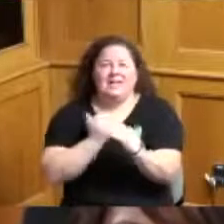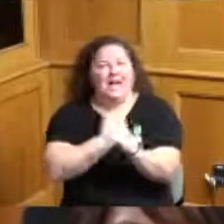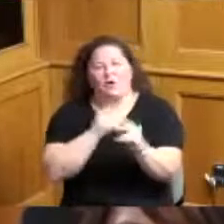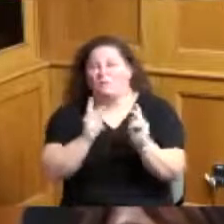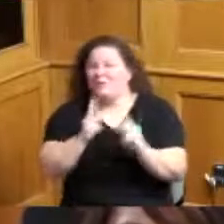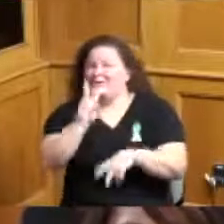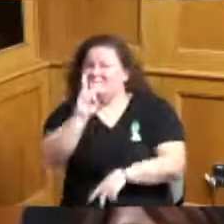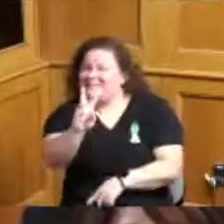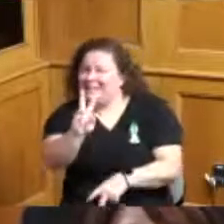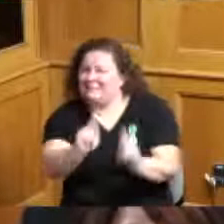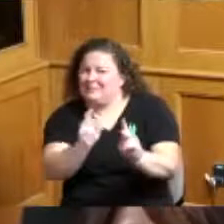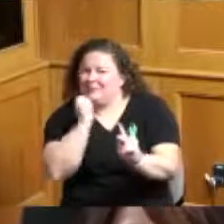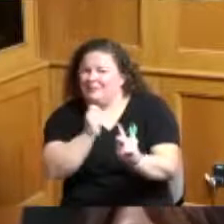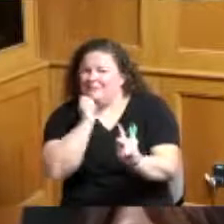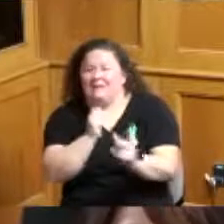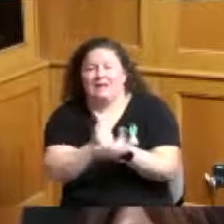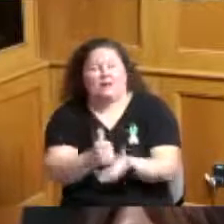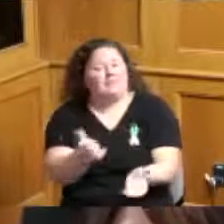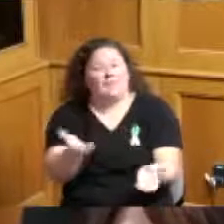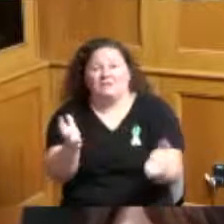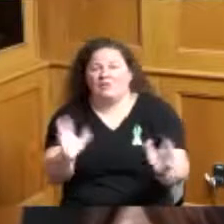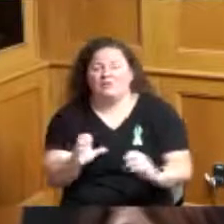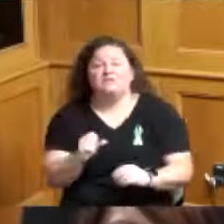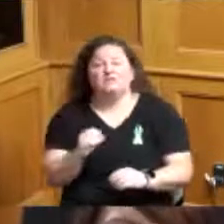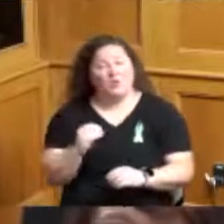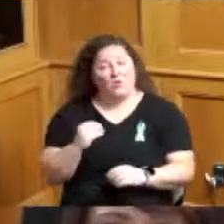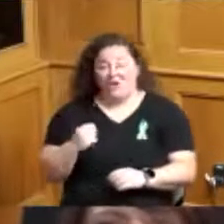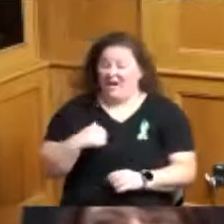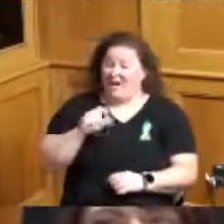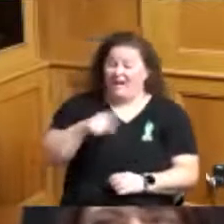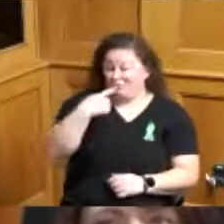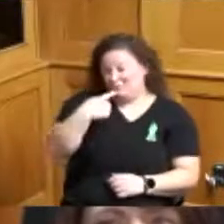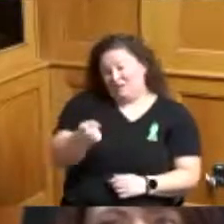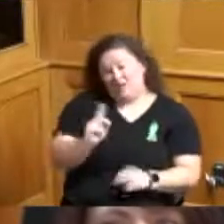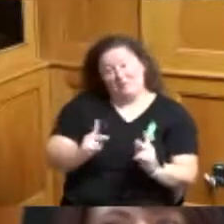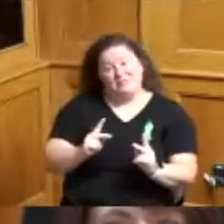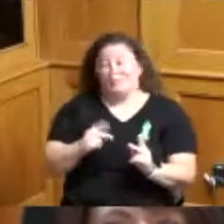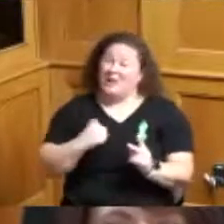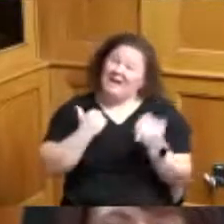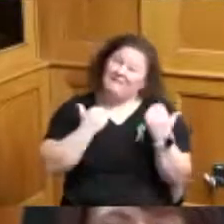to tell clients we don't have any appointments available due to limited staff although this